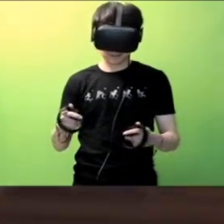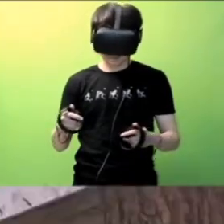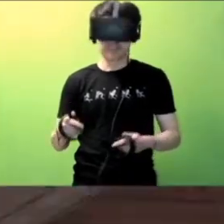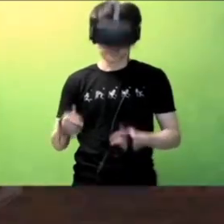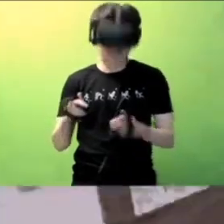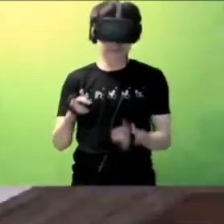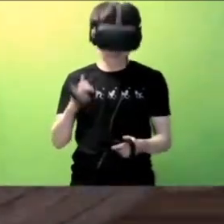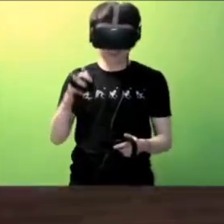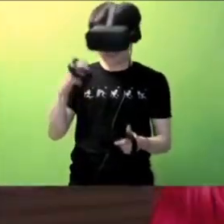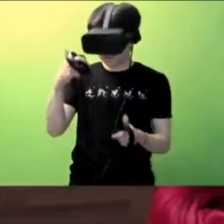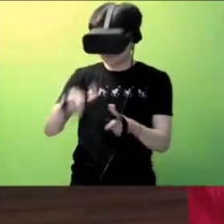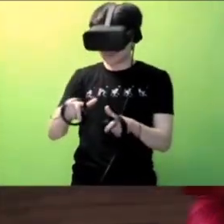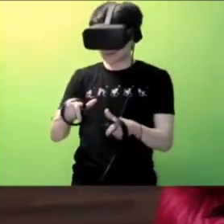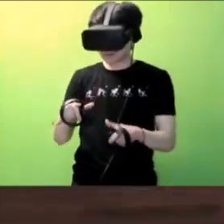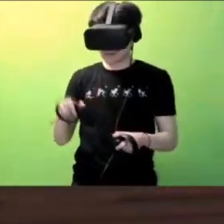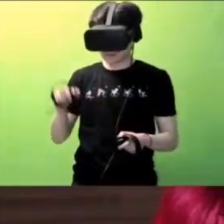Yeah, I remember